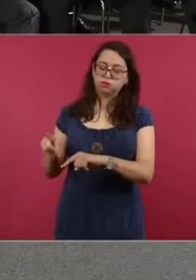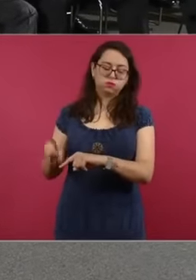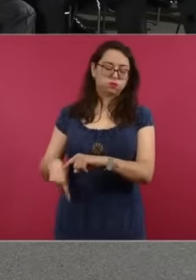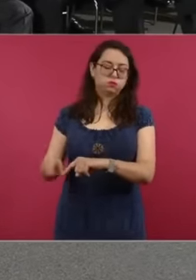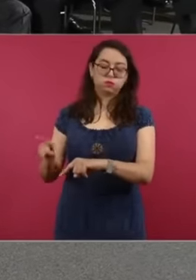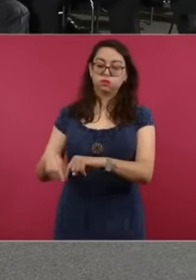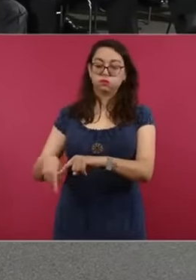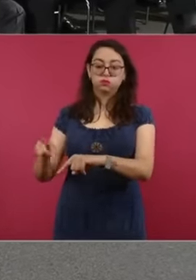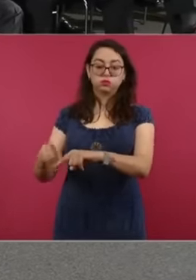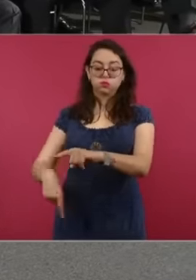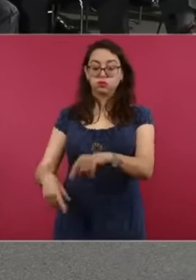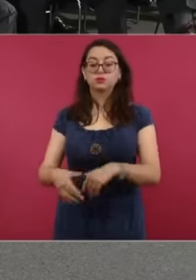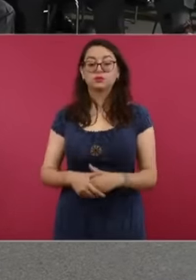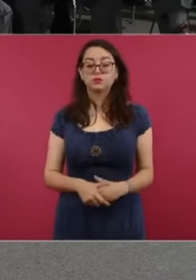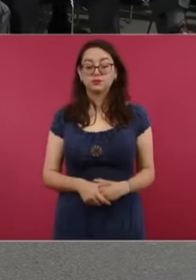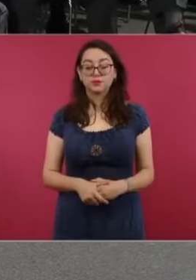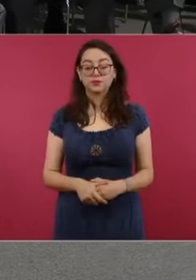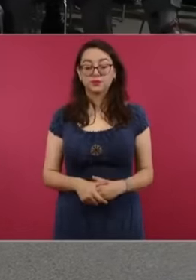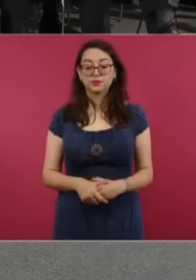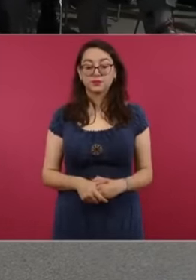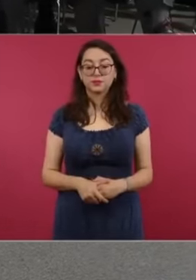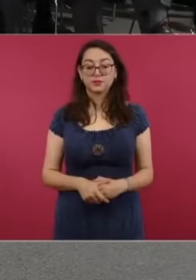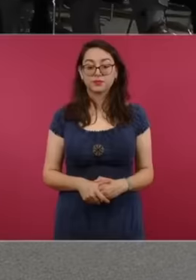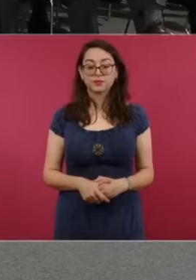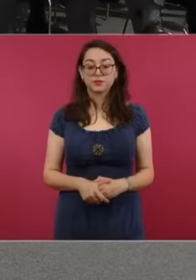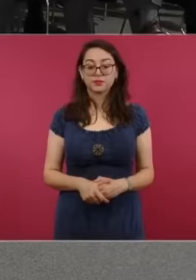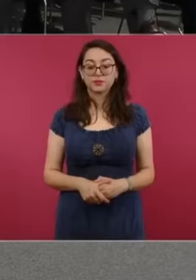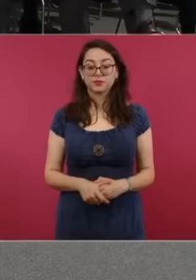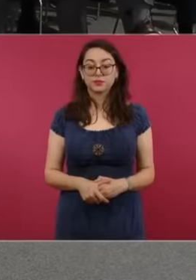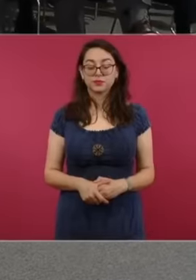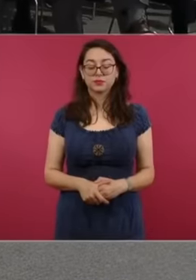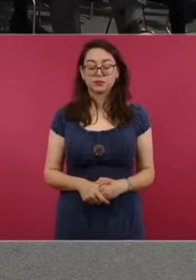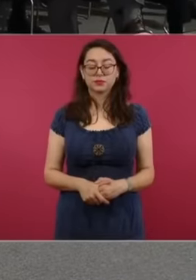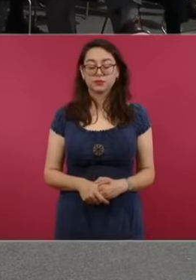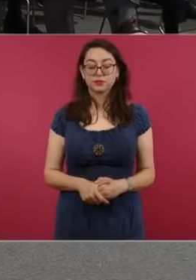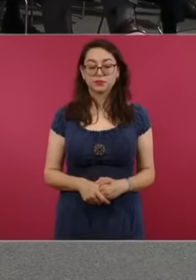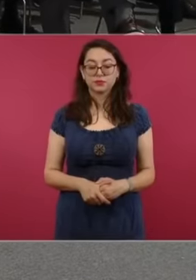is no longer allowed